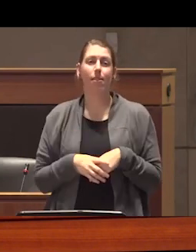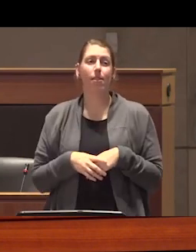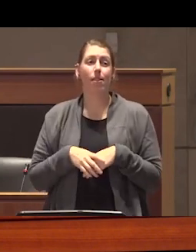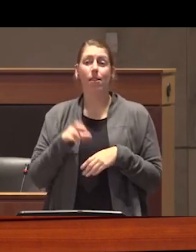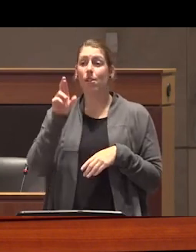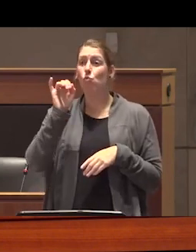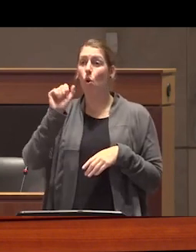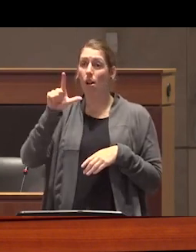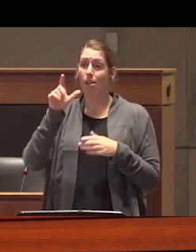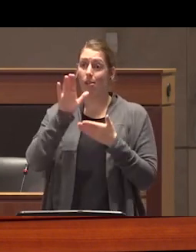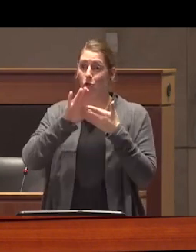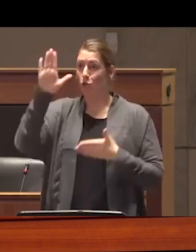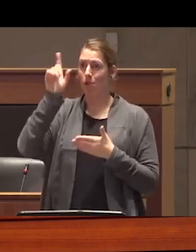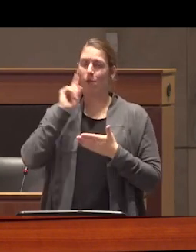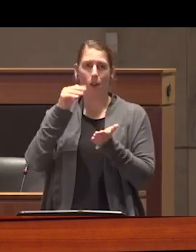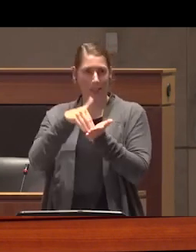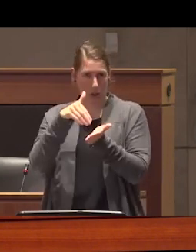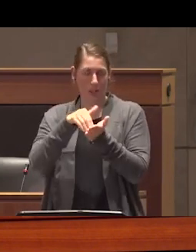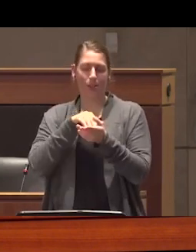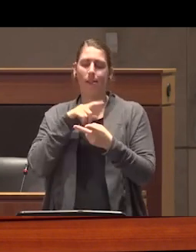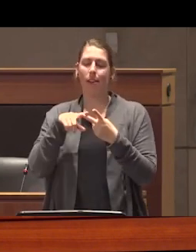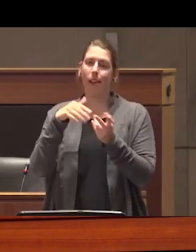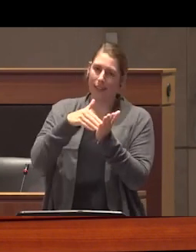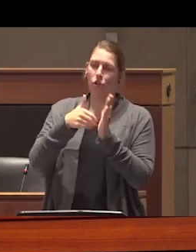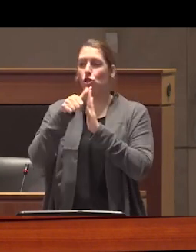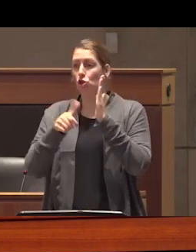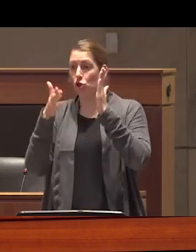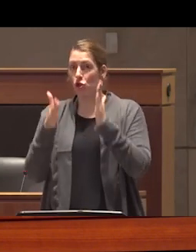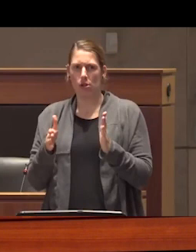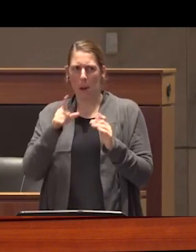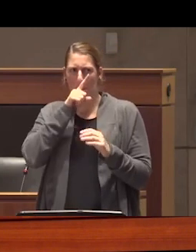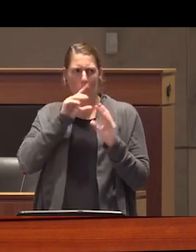College of Physicians and servant Physicians surgeons confers no specialty or Subs specialty